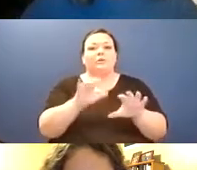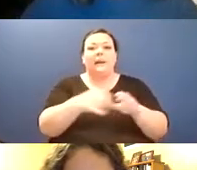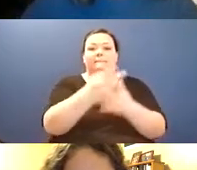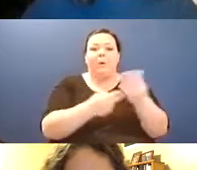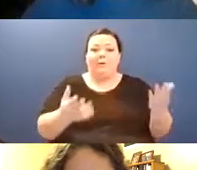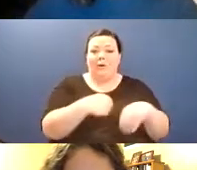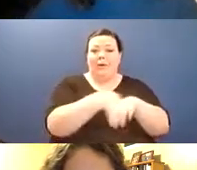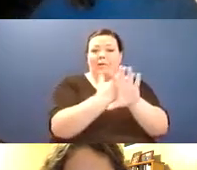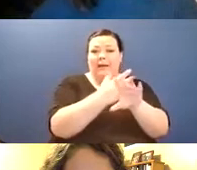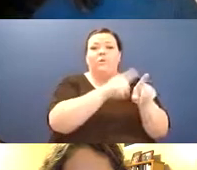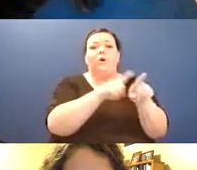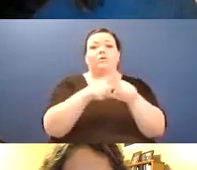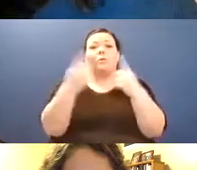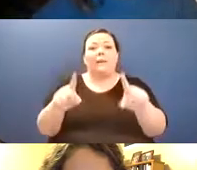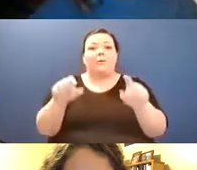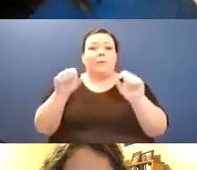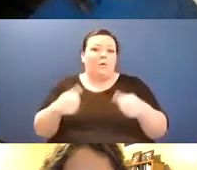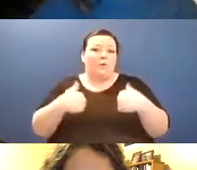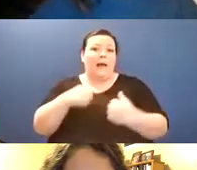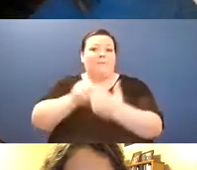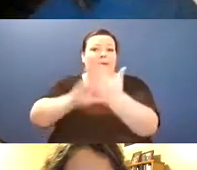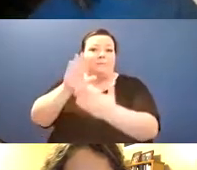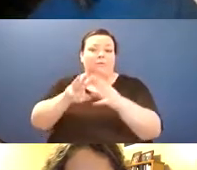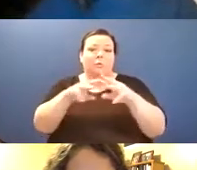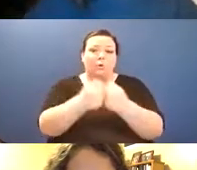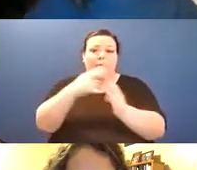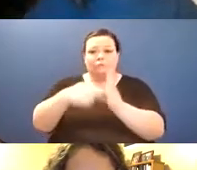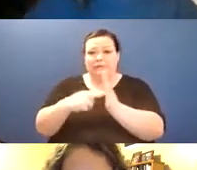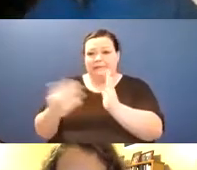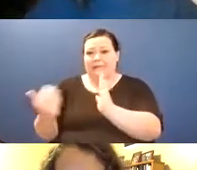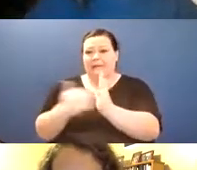we're safe from Covid-19, we're working to ensure that we only work with accessible